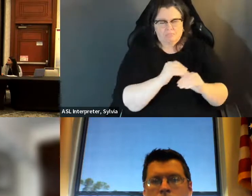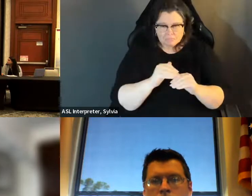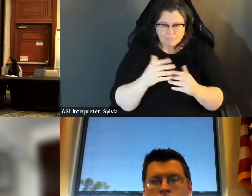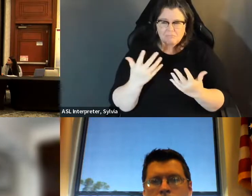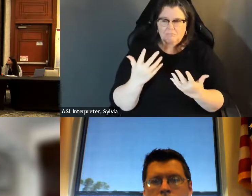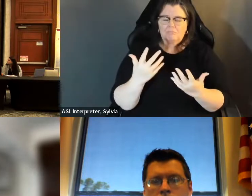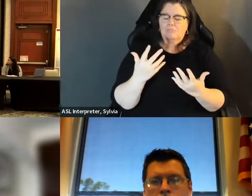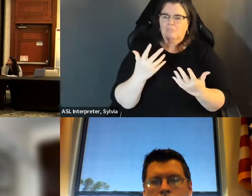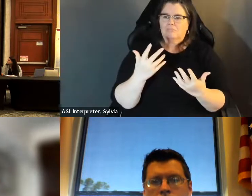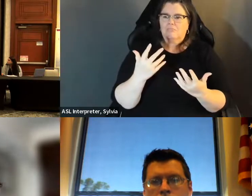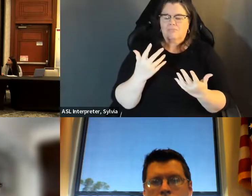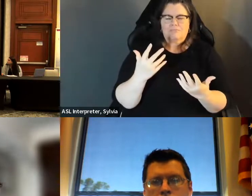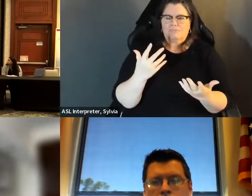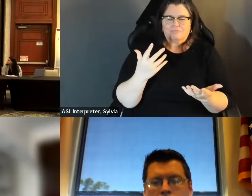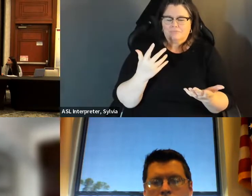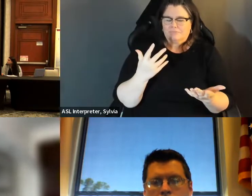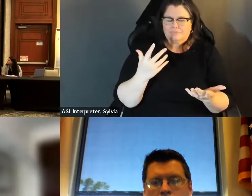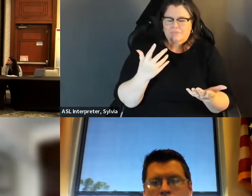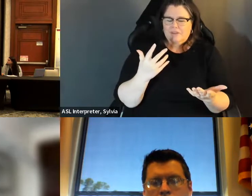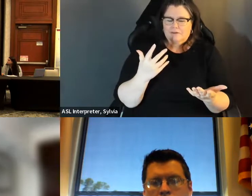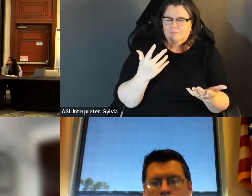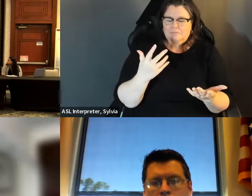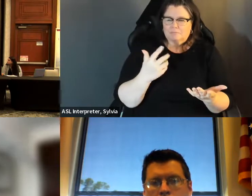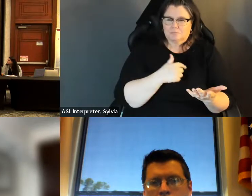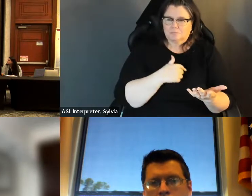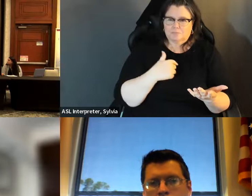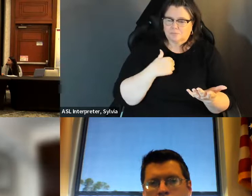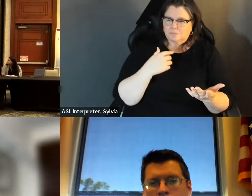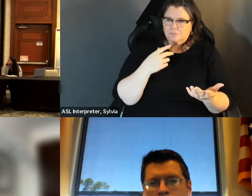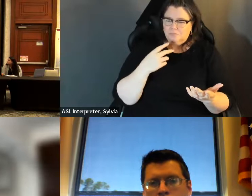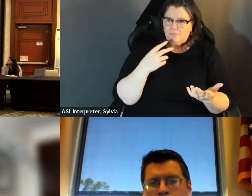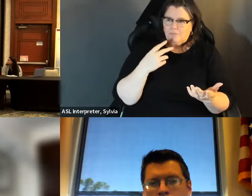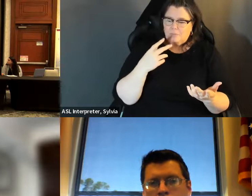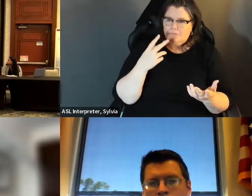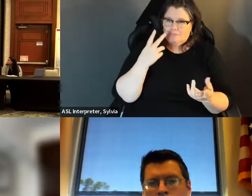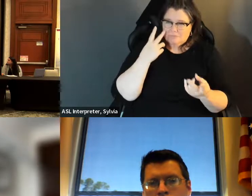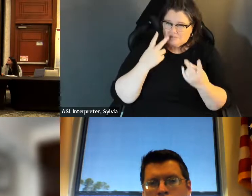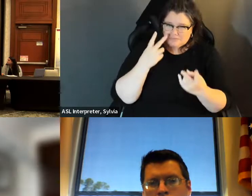these safeguards. And we have to understand that it